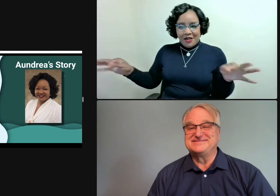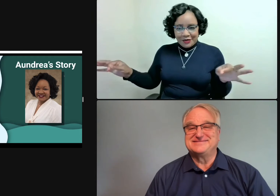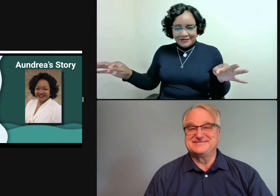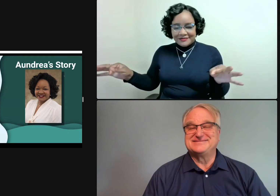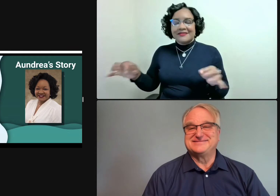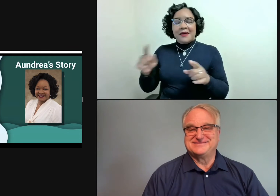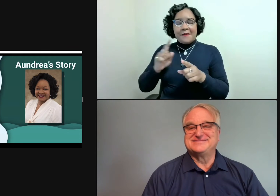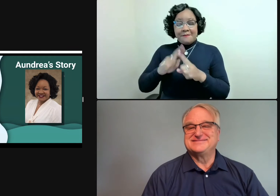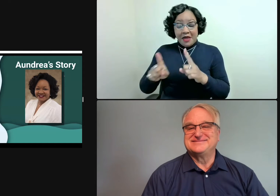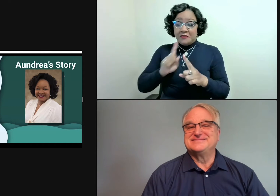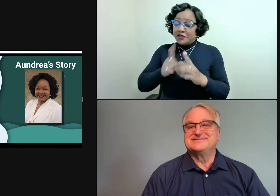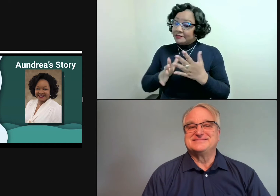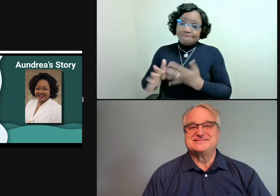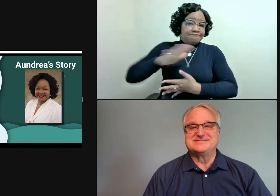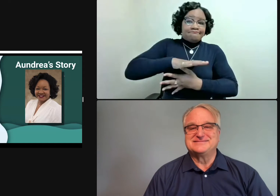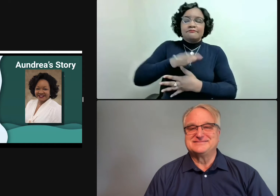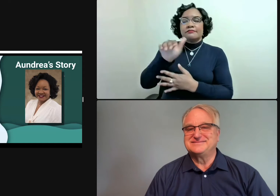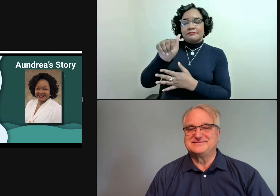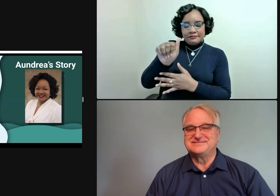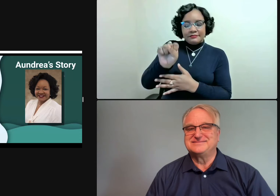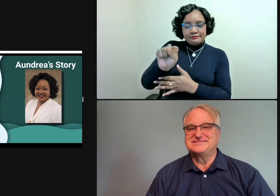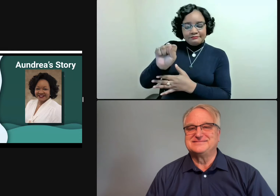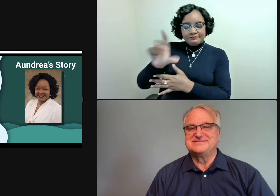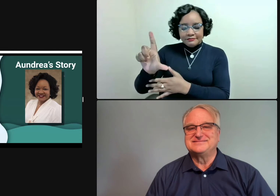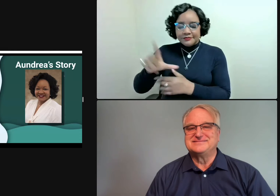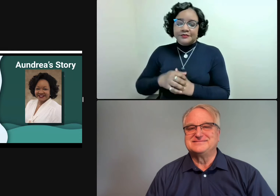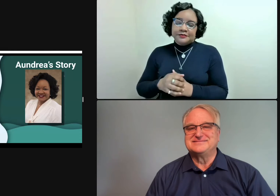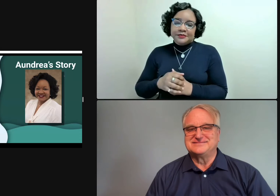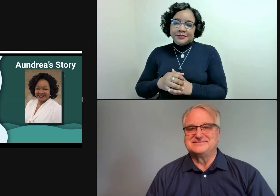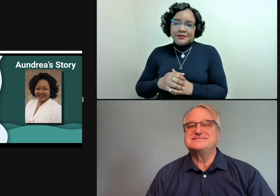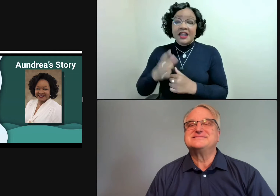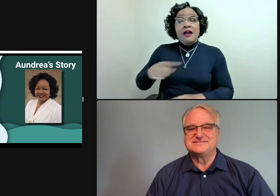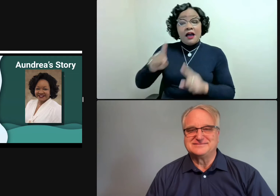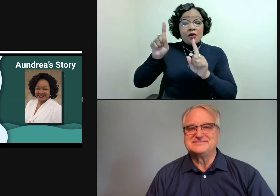I was completely fascinated with linguistics and language in general.